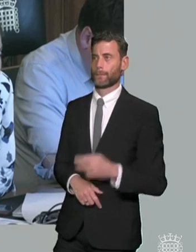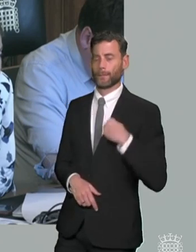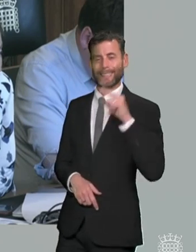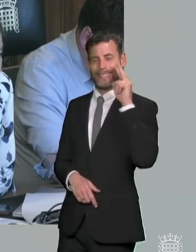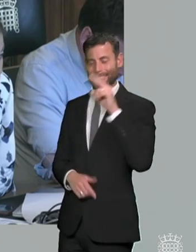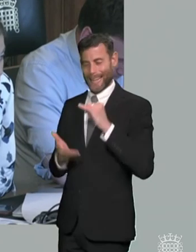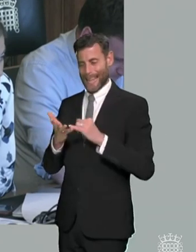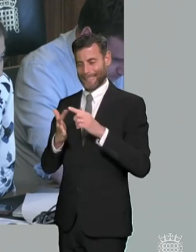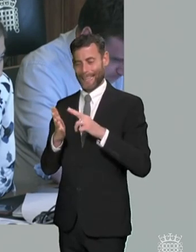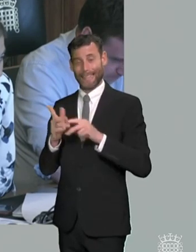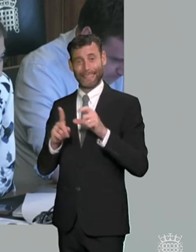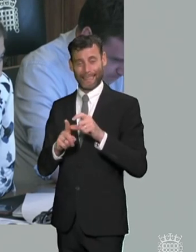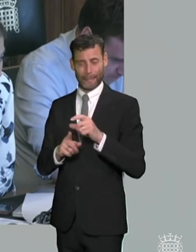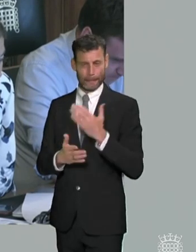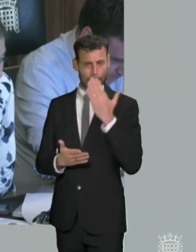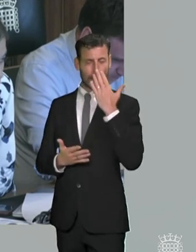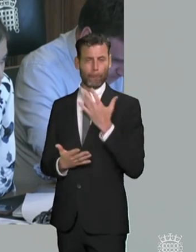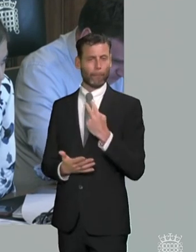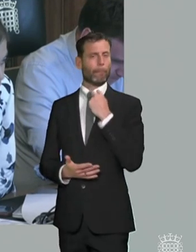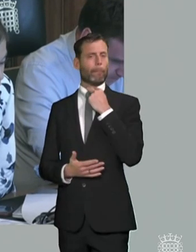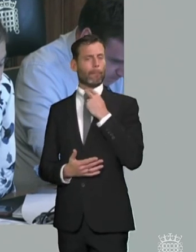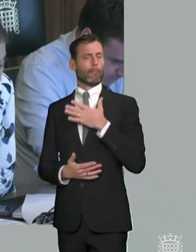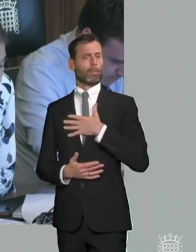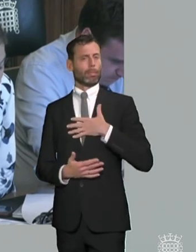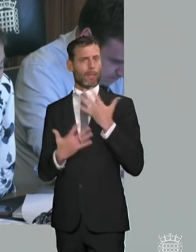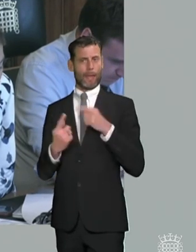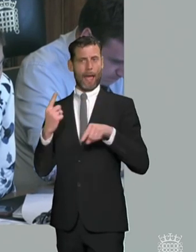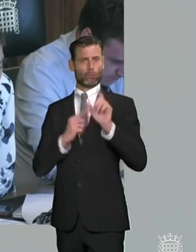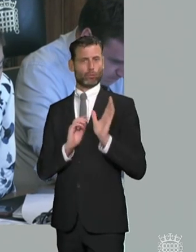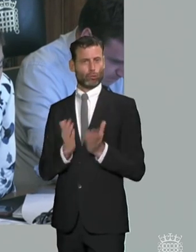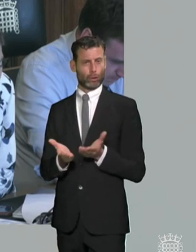is like now and how it's got worse as a result of the pandemic and other things